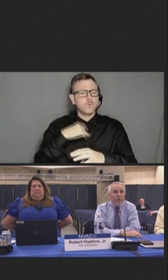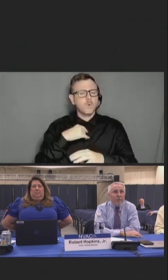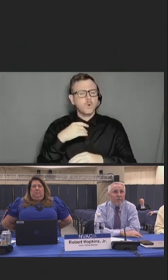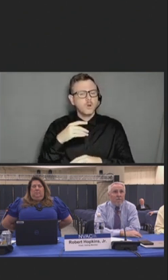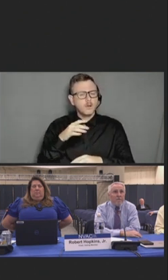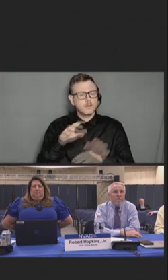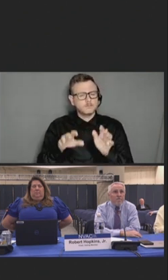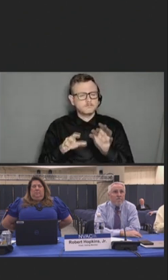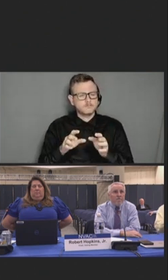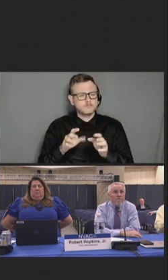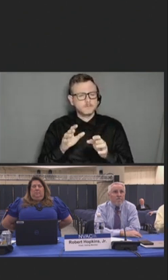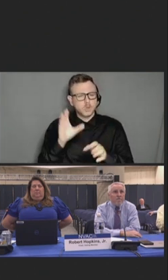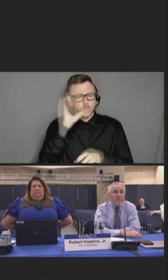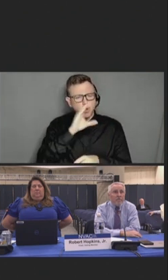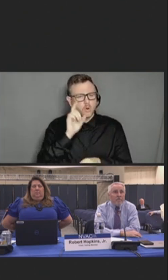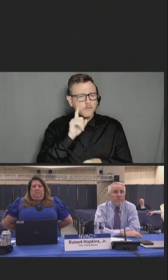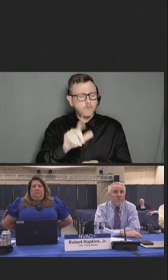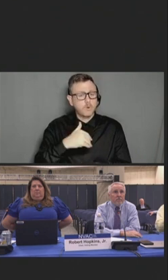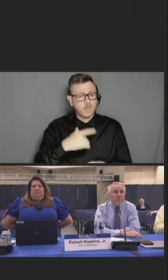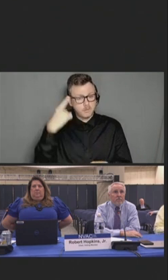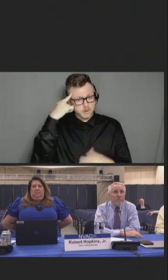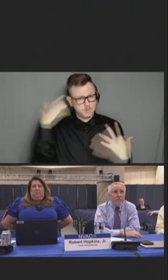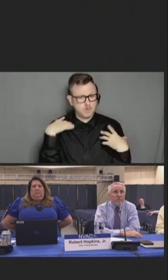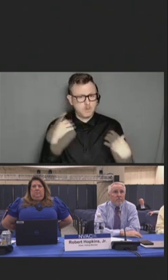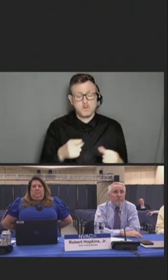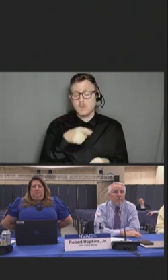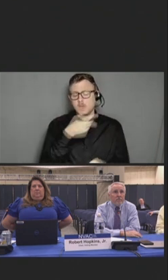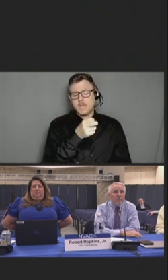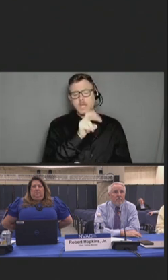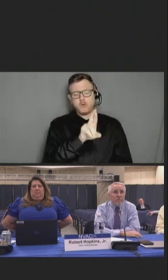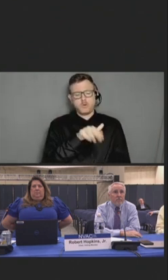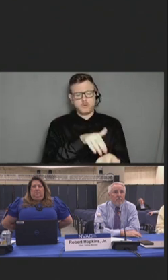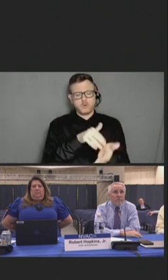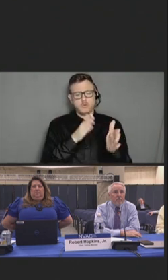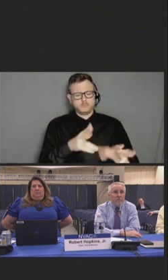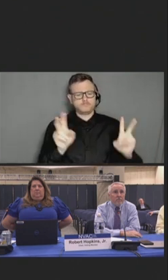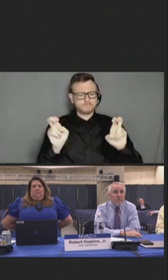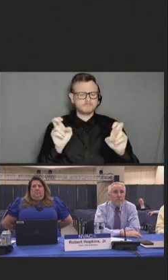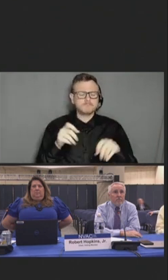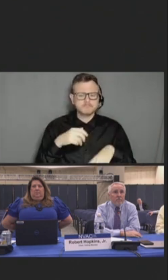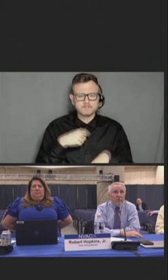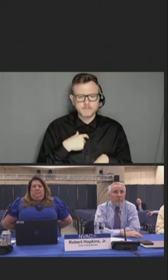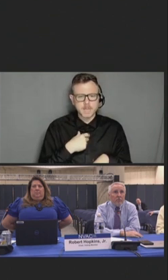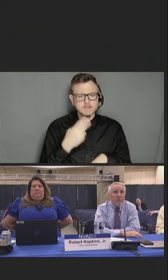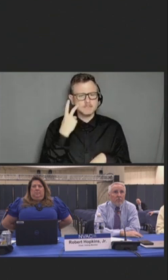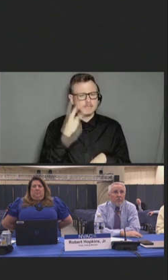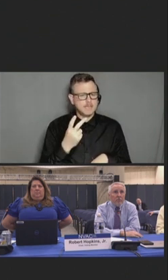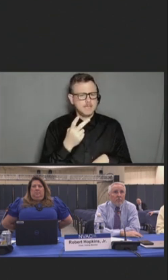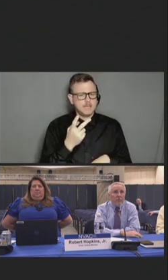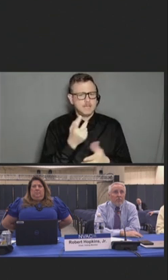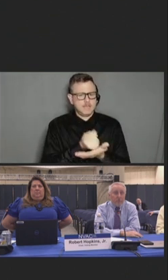Here we have a statement from an emergency room physician who writes, and I quote "I've seen a therapist and have been on antidepressants.